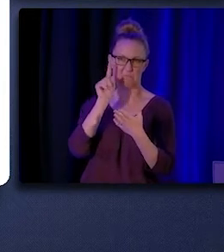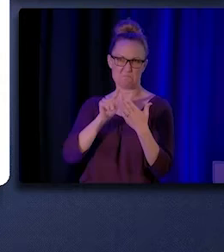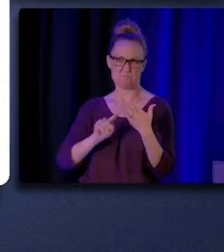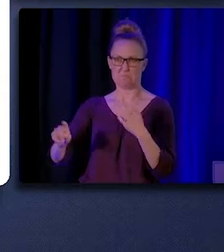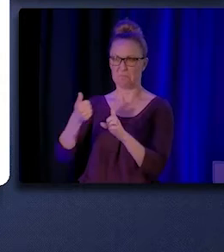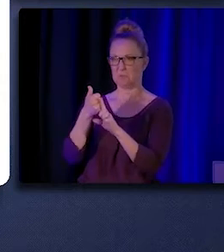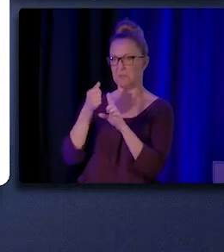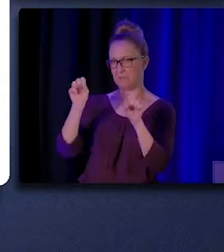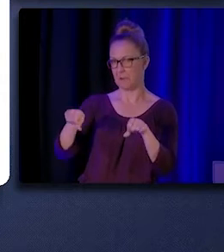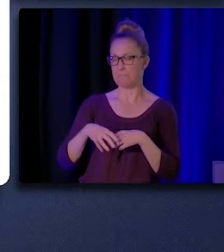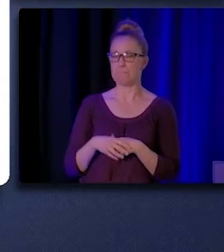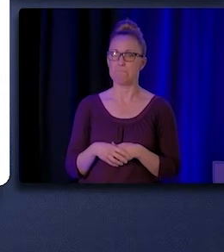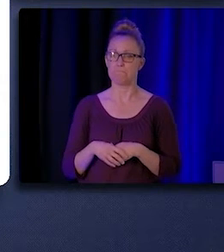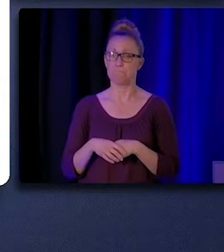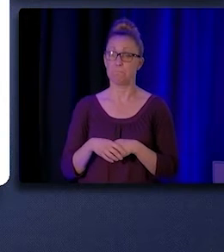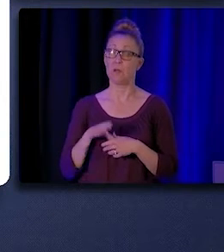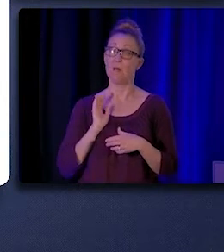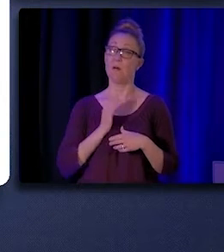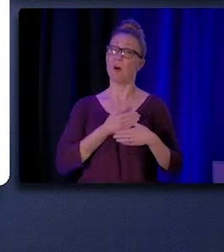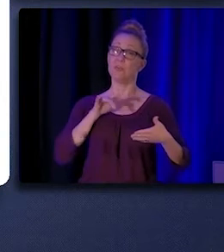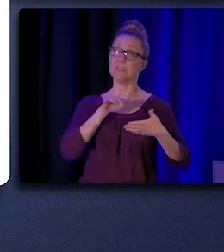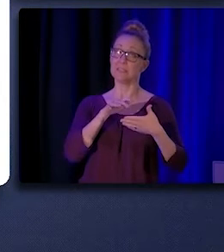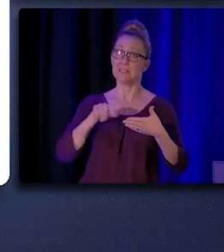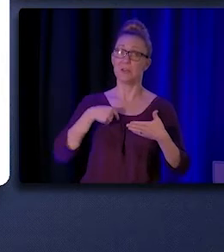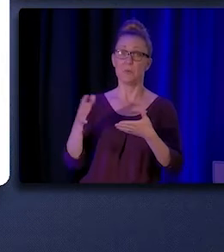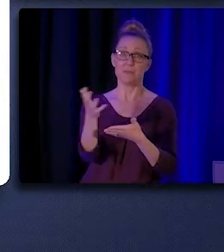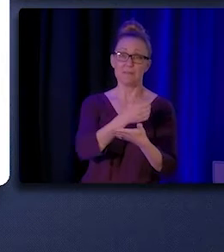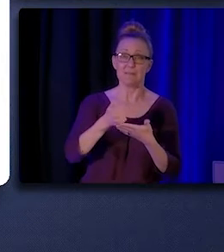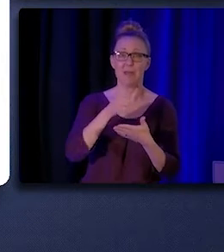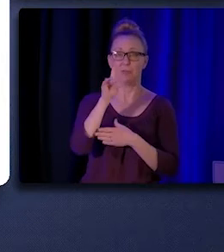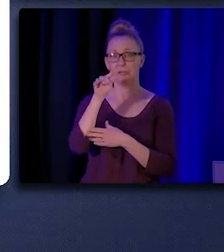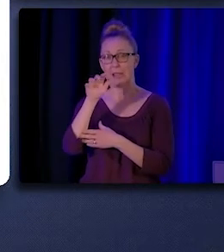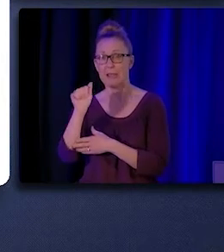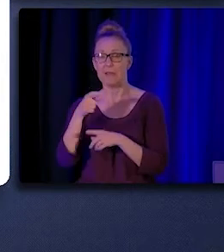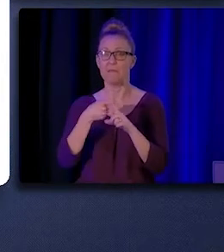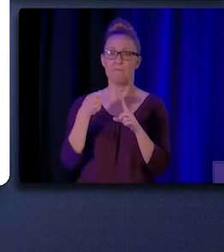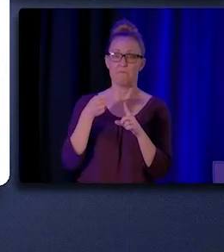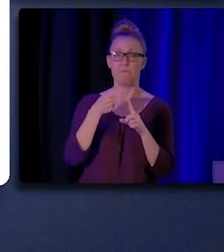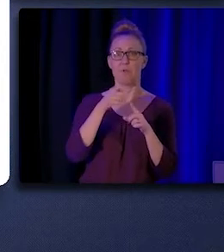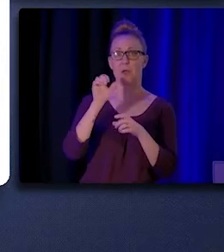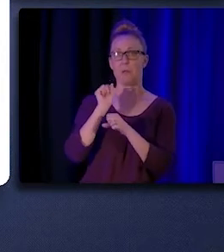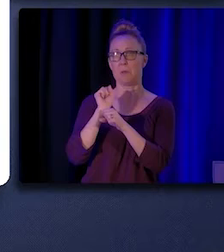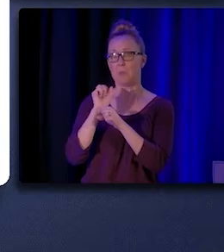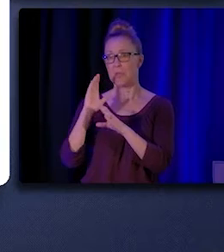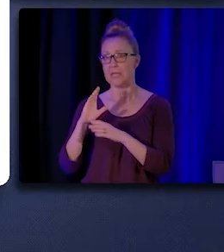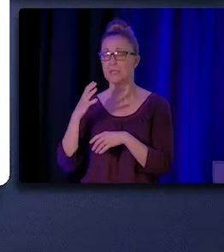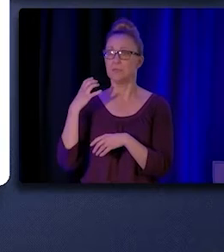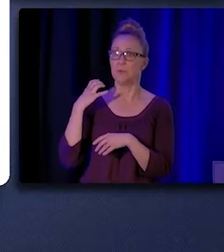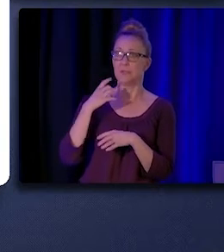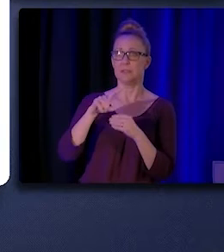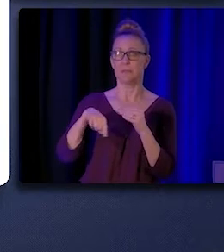So in our study, we gathered data from employer interviewees about CHW/P billing, and I'd like to provide a small disclaimer